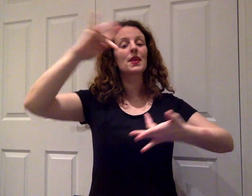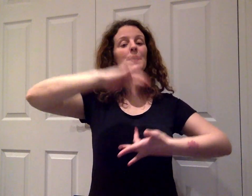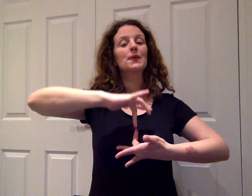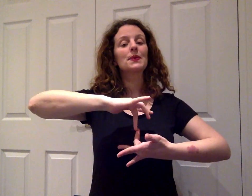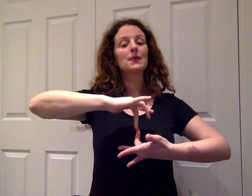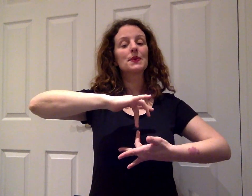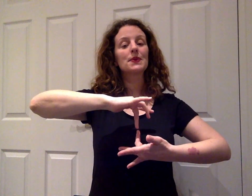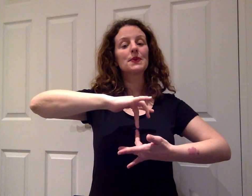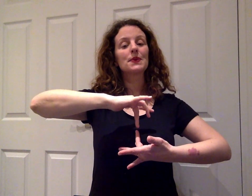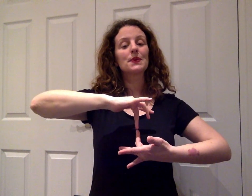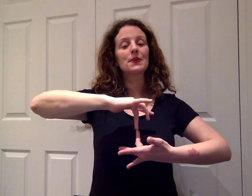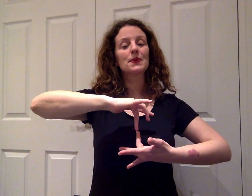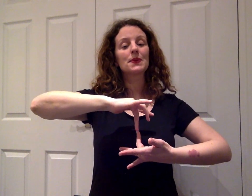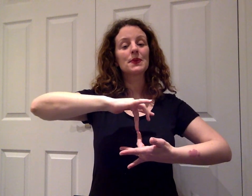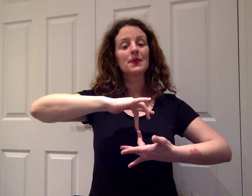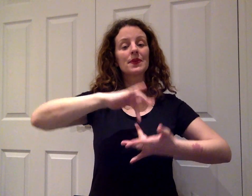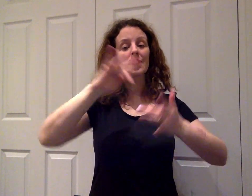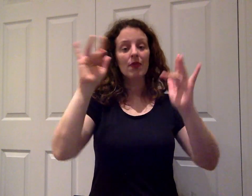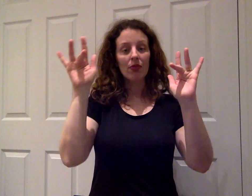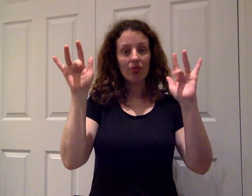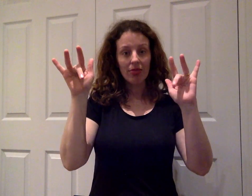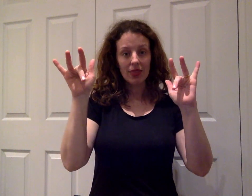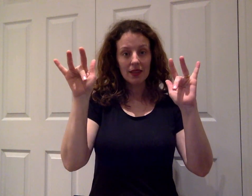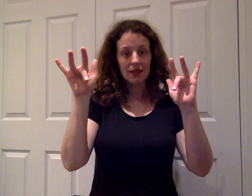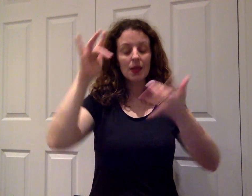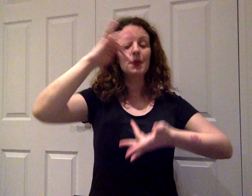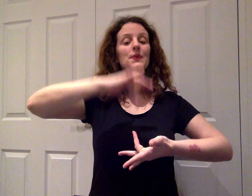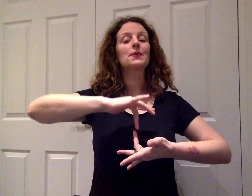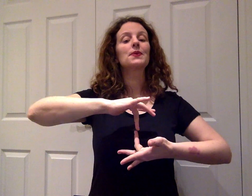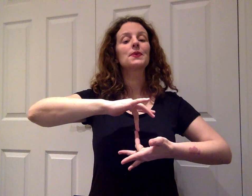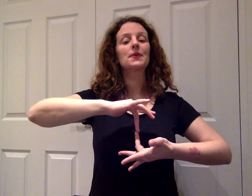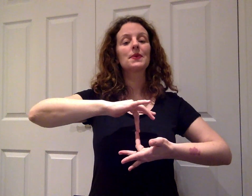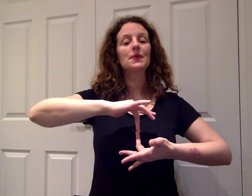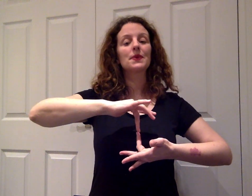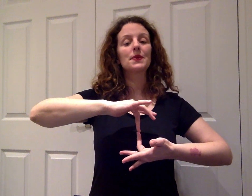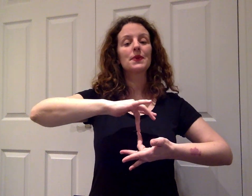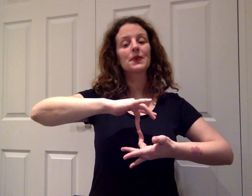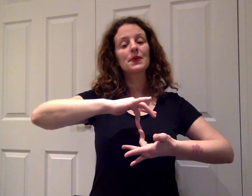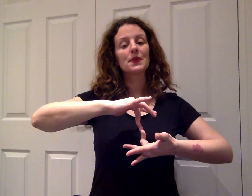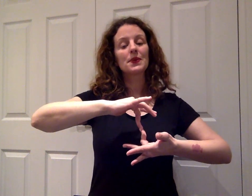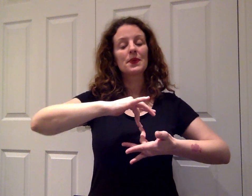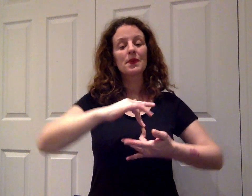SENSIBLE